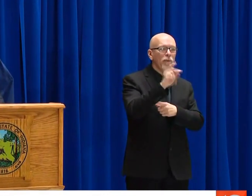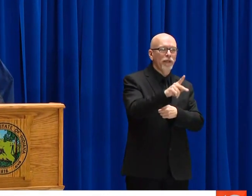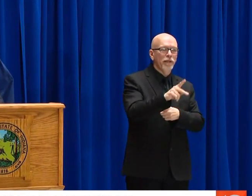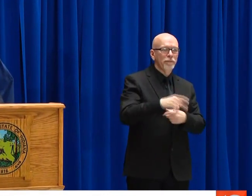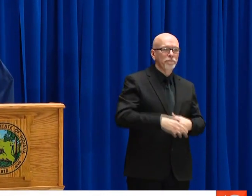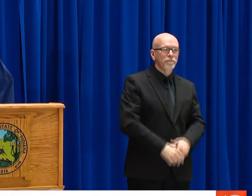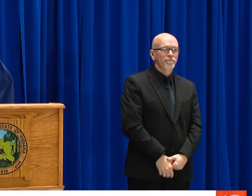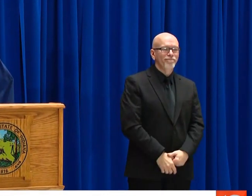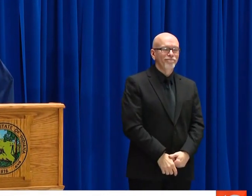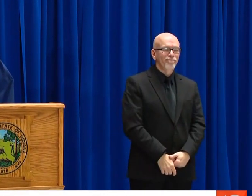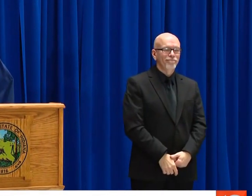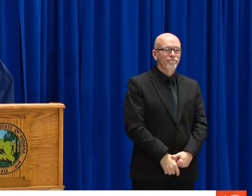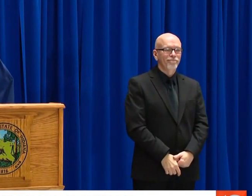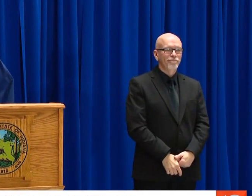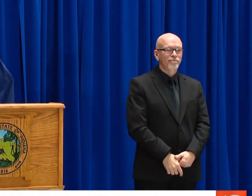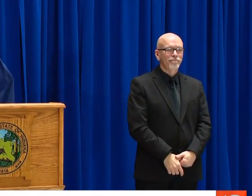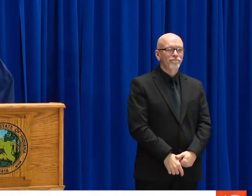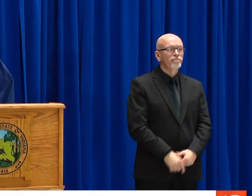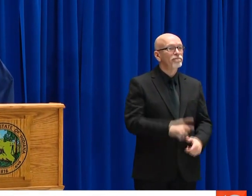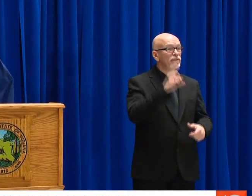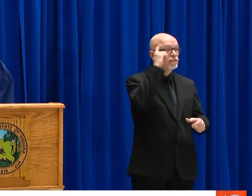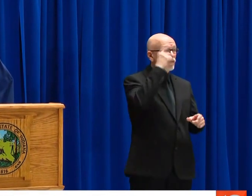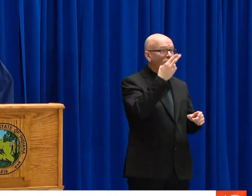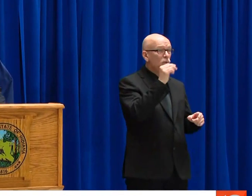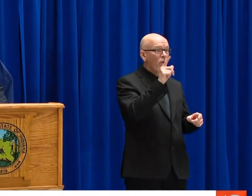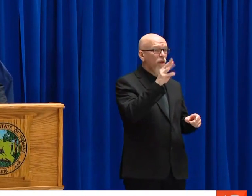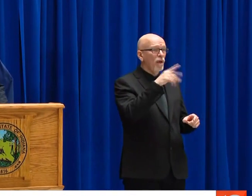I'D LIKE TO START OFF BY SAYING WE ALL ARE GOING TO BE OKAY.